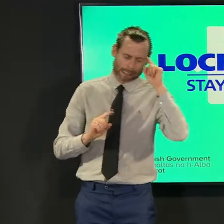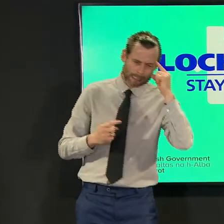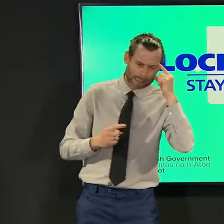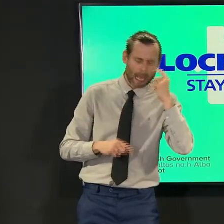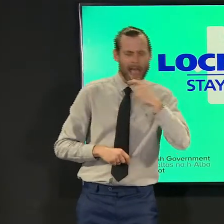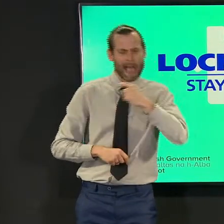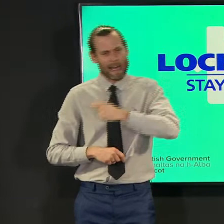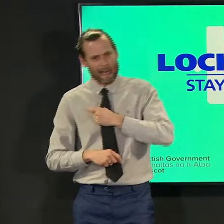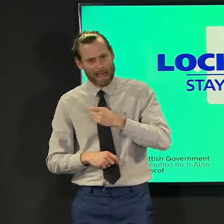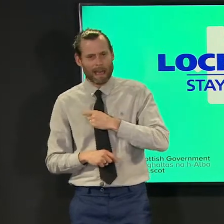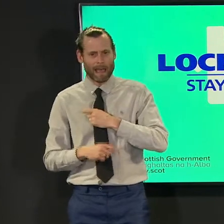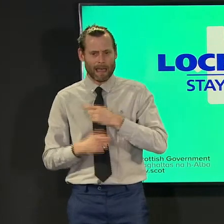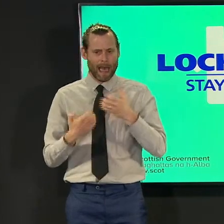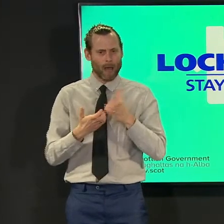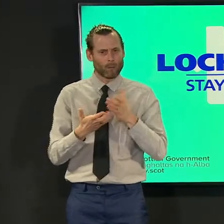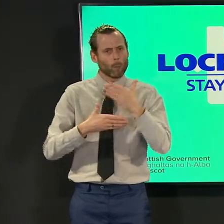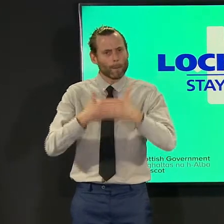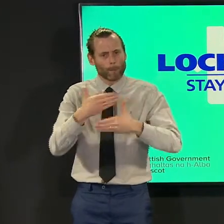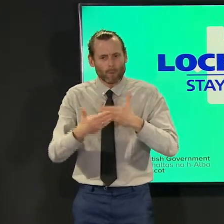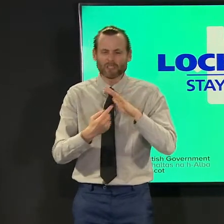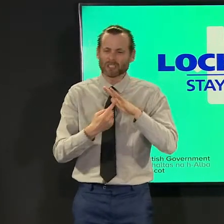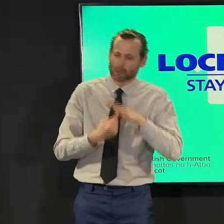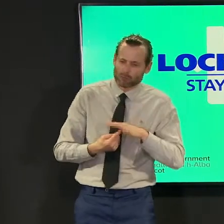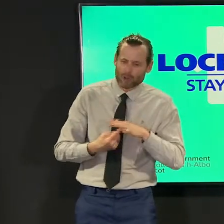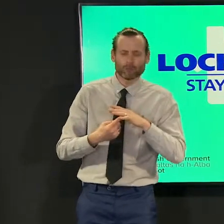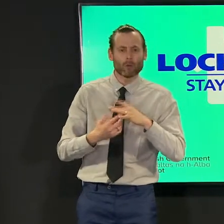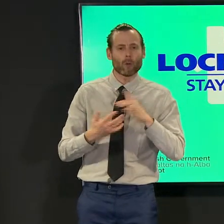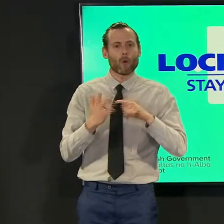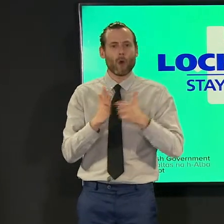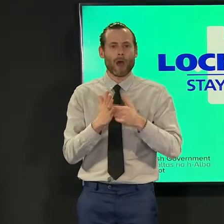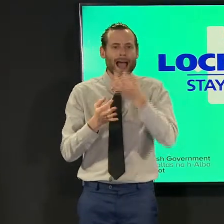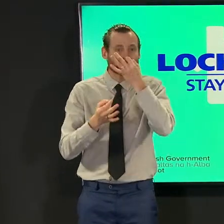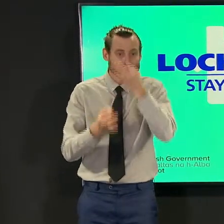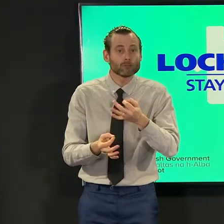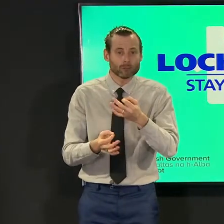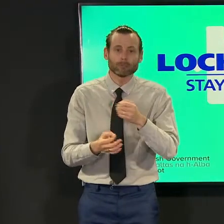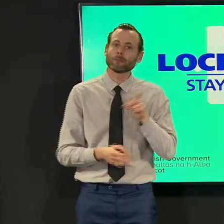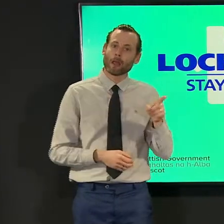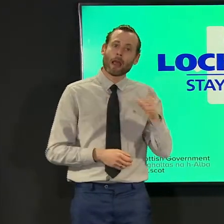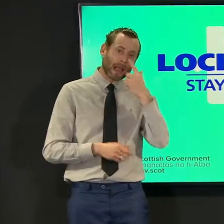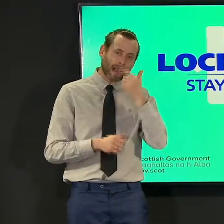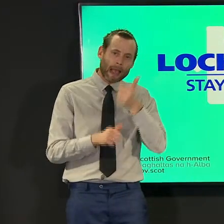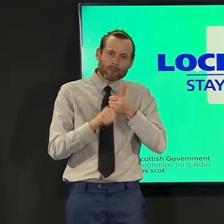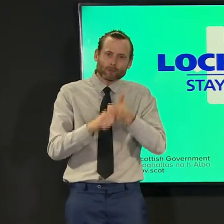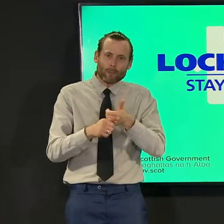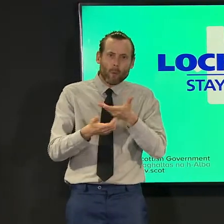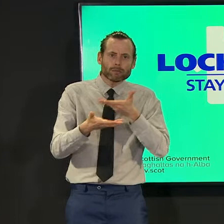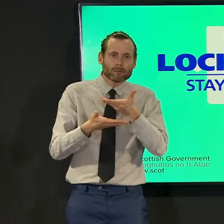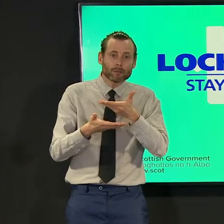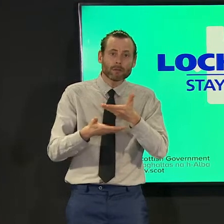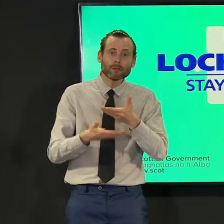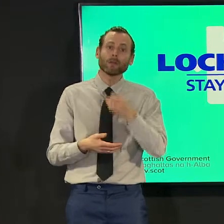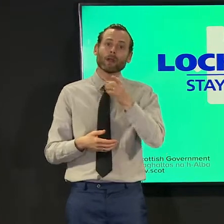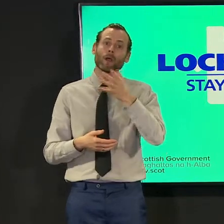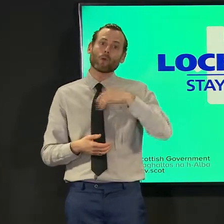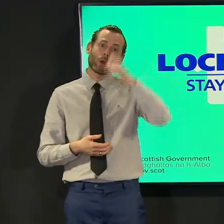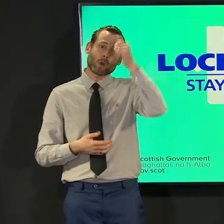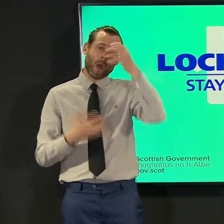stress anxiety depression or addiction details of how to use the workforce specialist service are